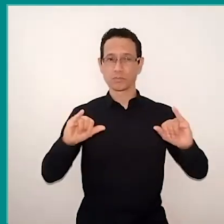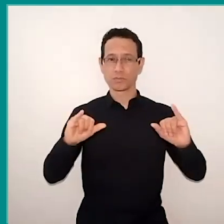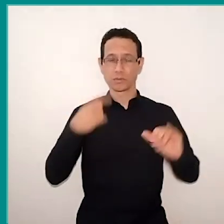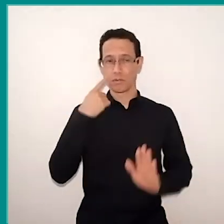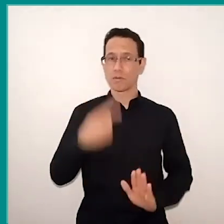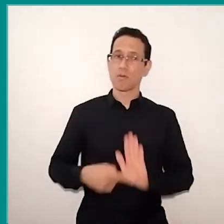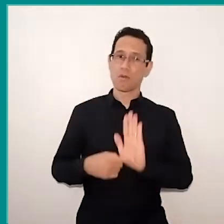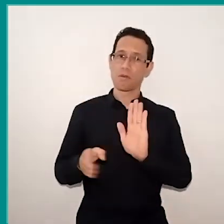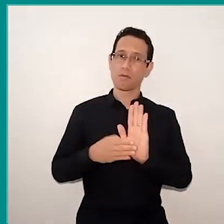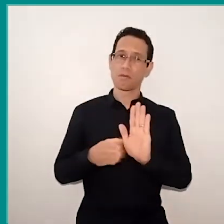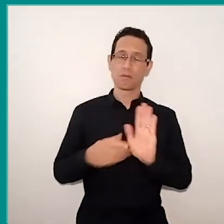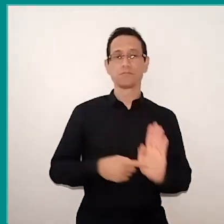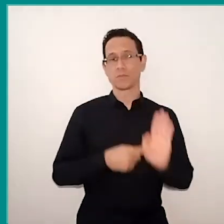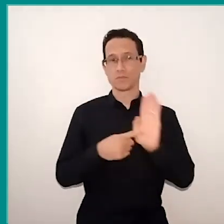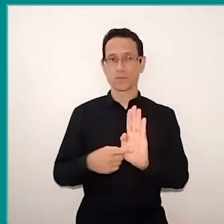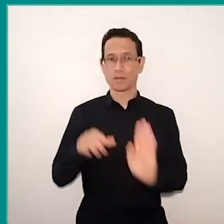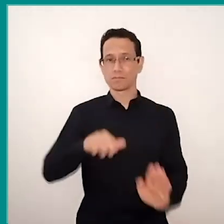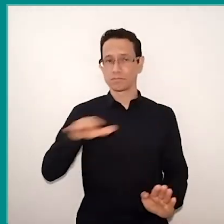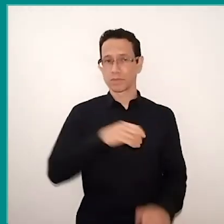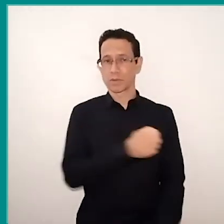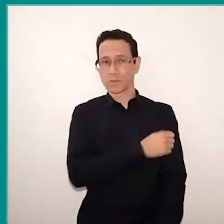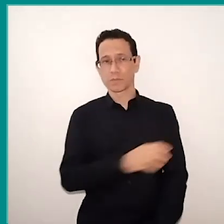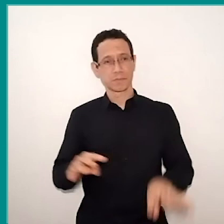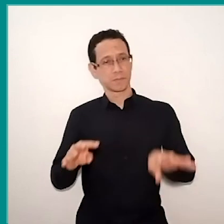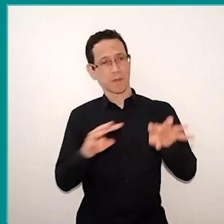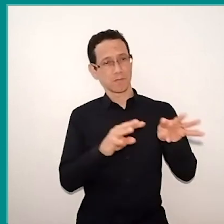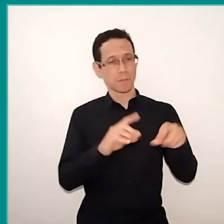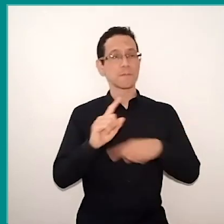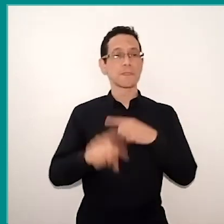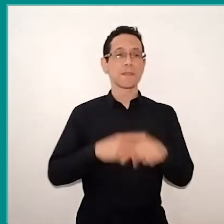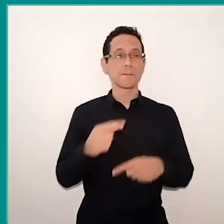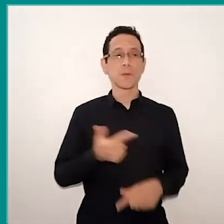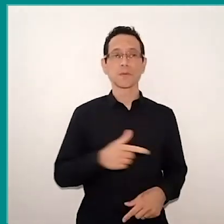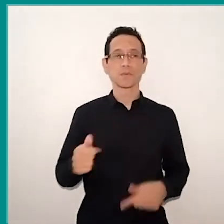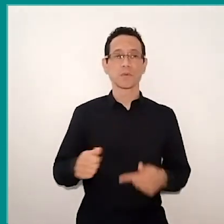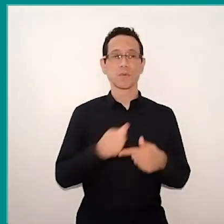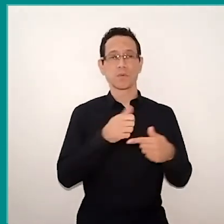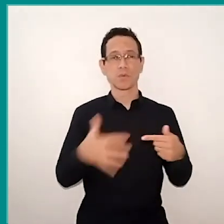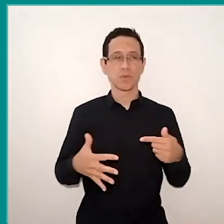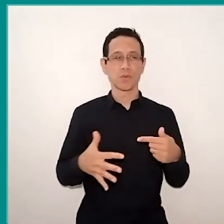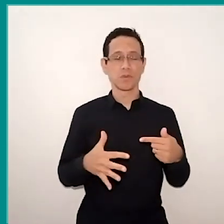and then I got it… how do you say A Google Form, I sent it to them, and said: